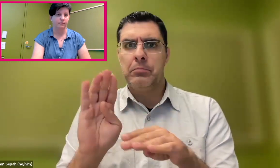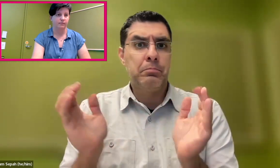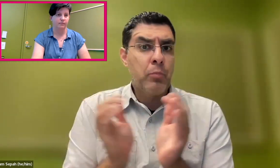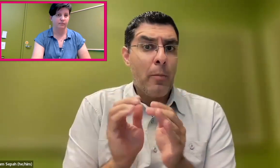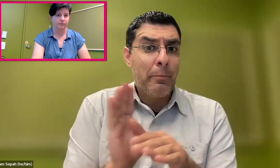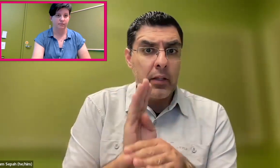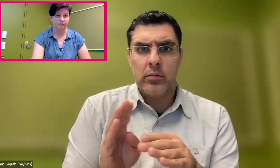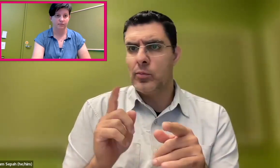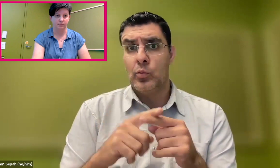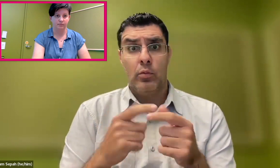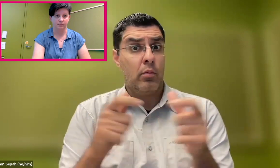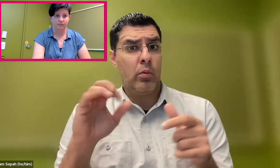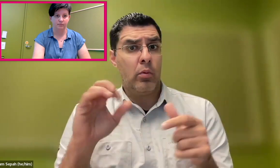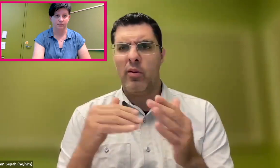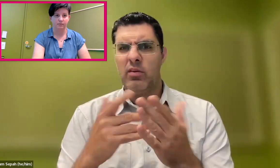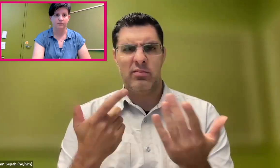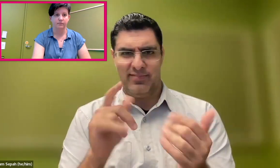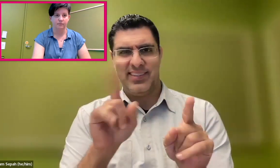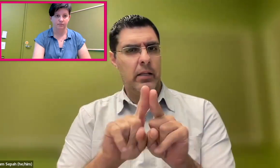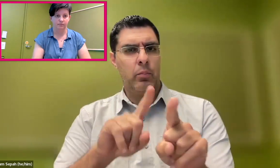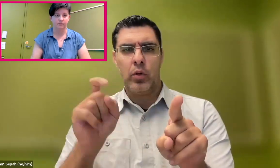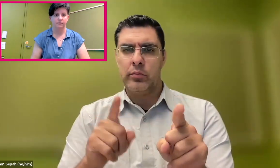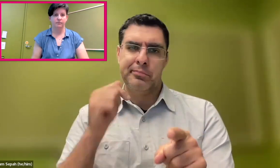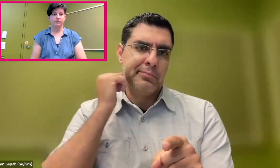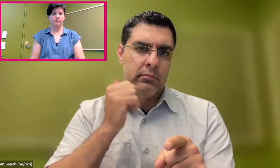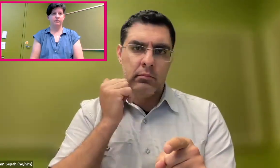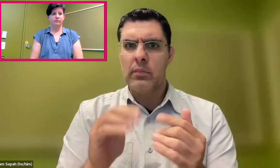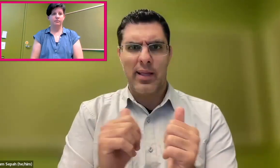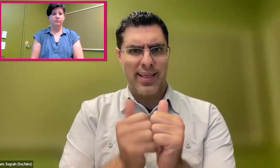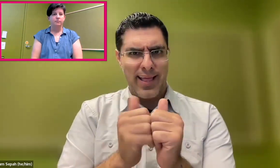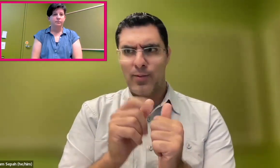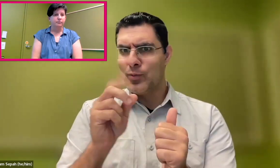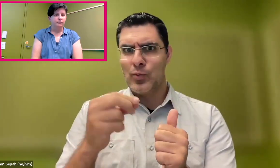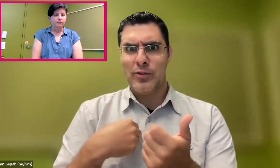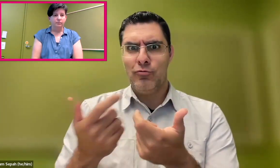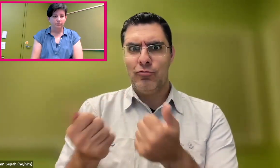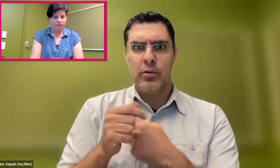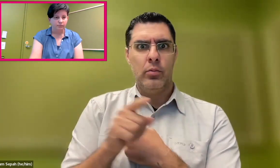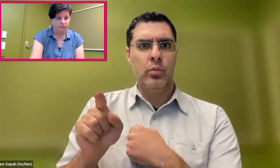I work with different businesses, large and small, and I hear this question almost every day.